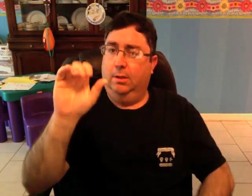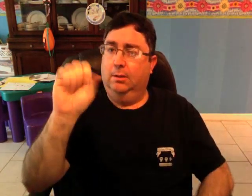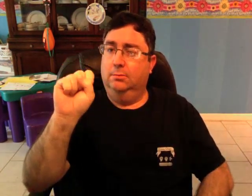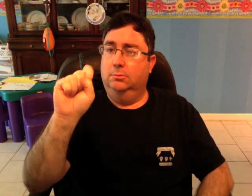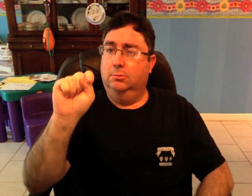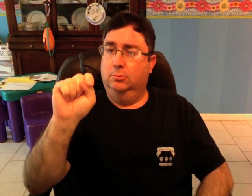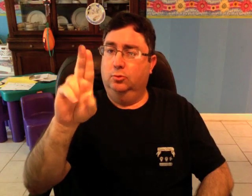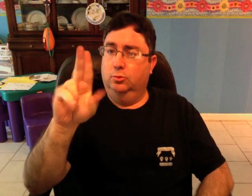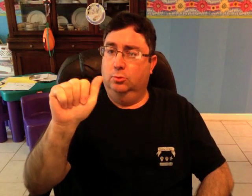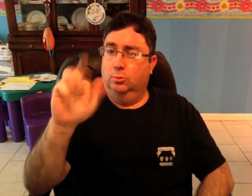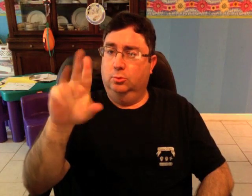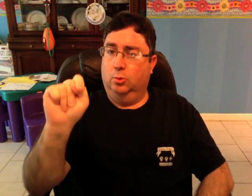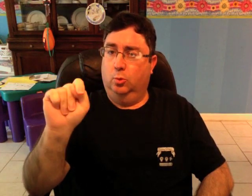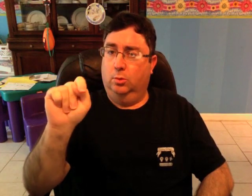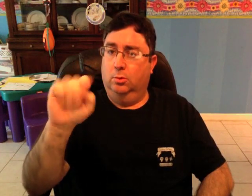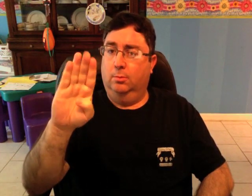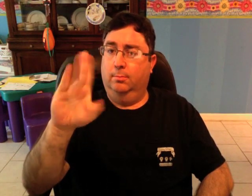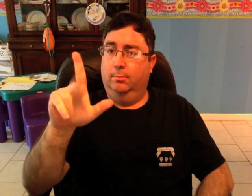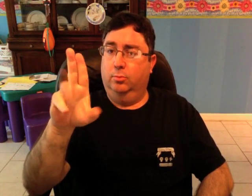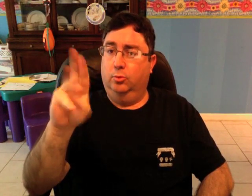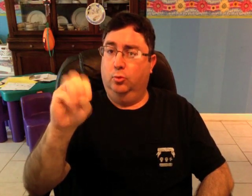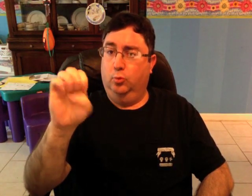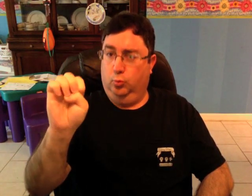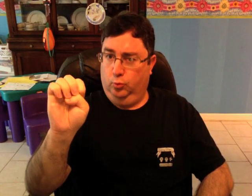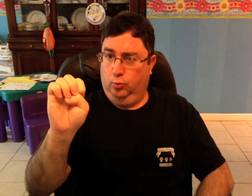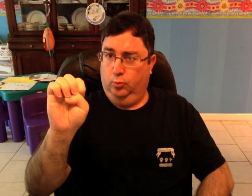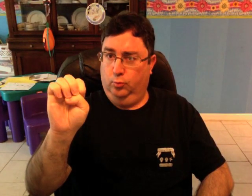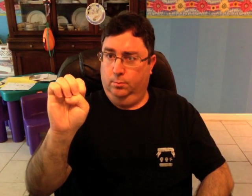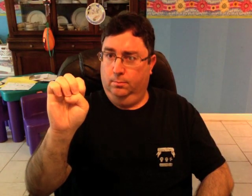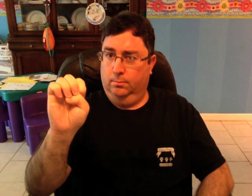written by Stuart Blume,